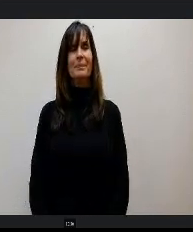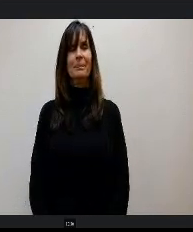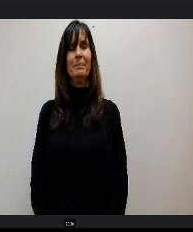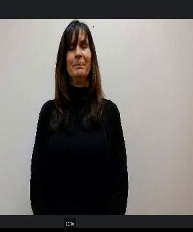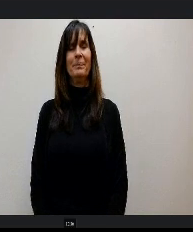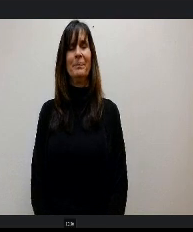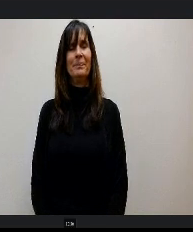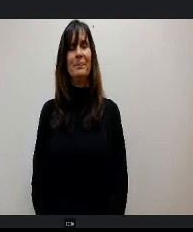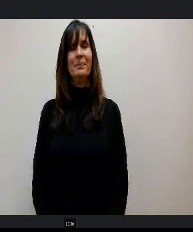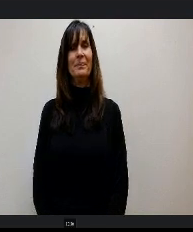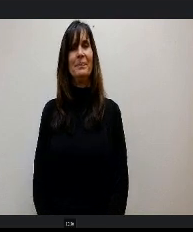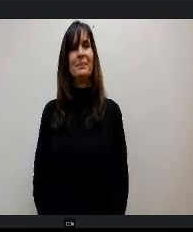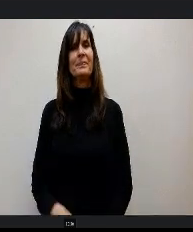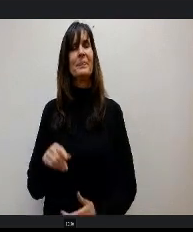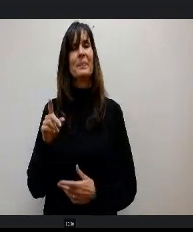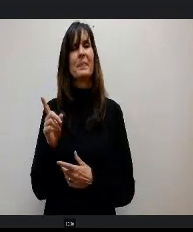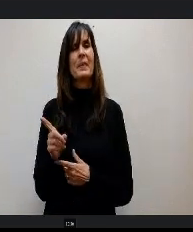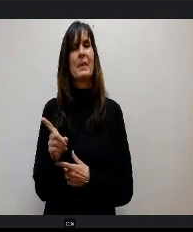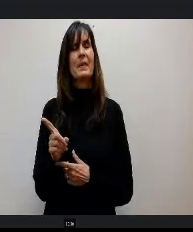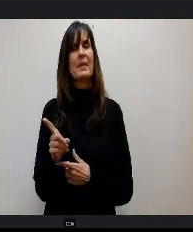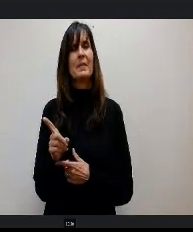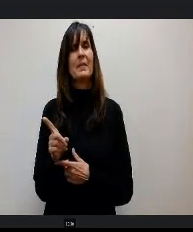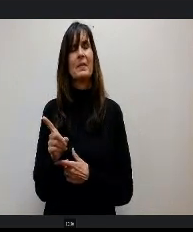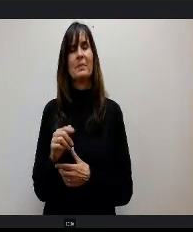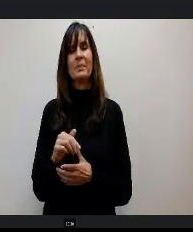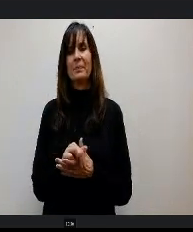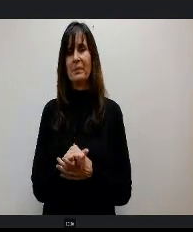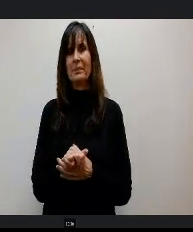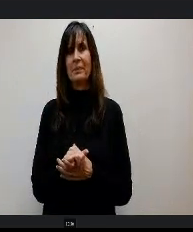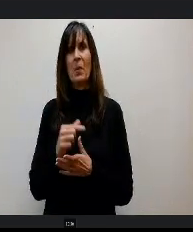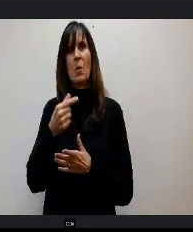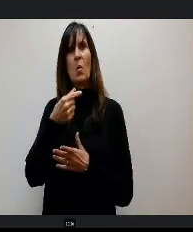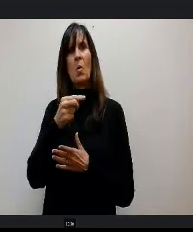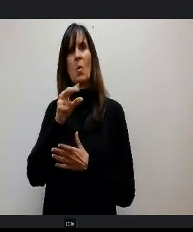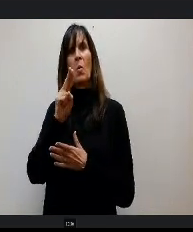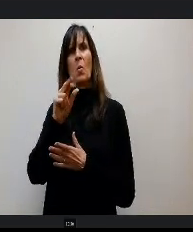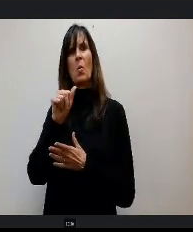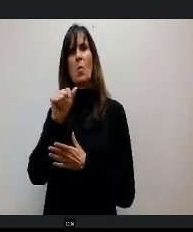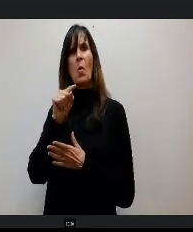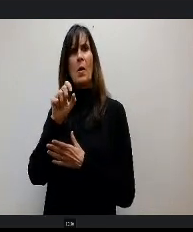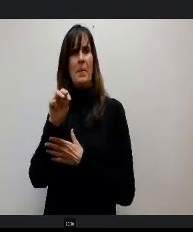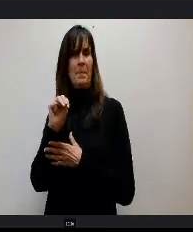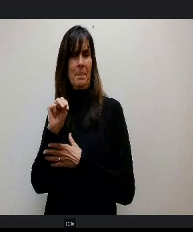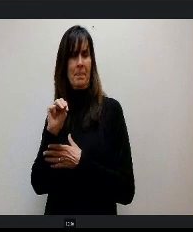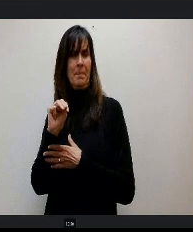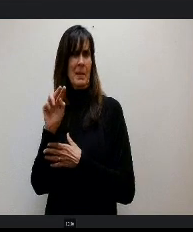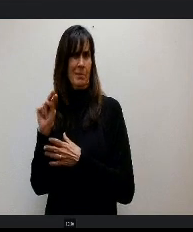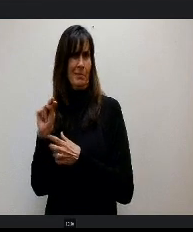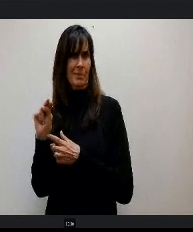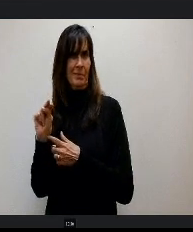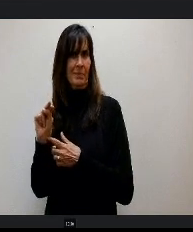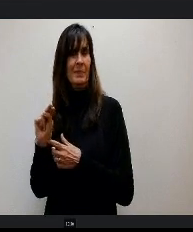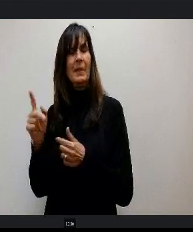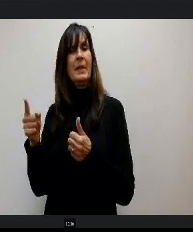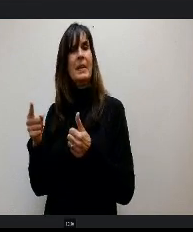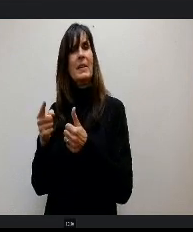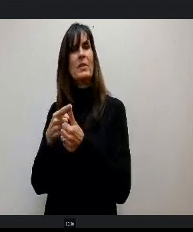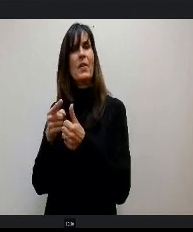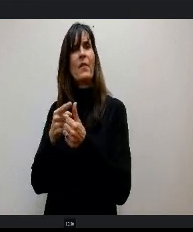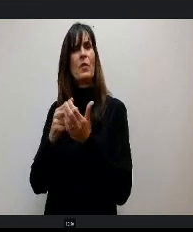This is Gautam Natrajan. We're excited that he was the first project search intern to